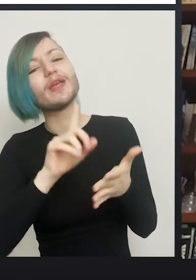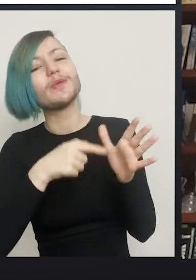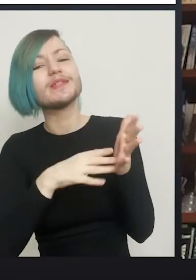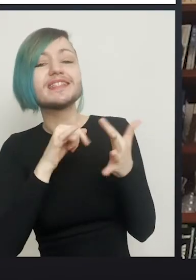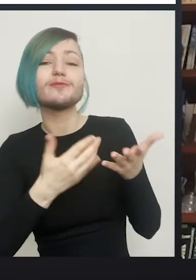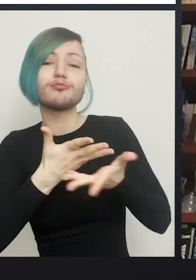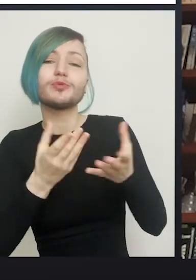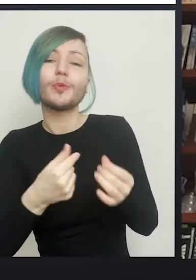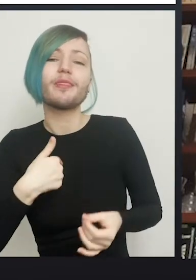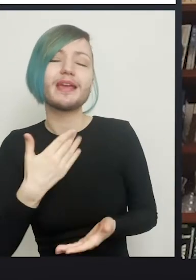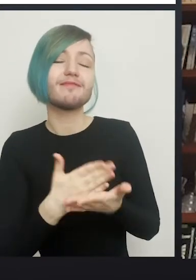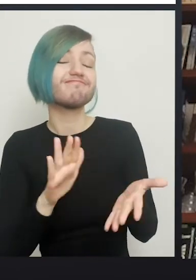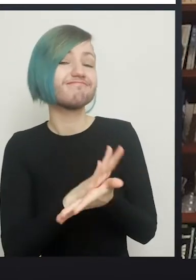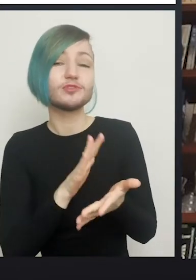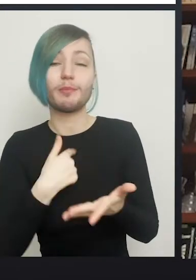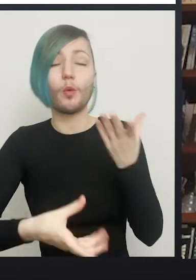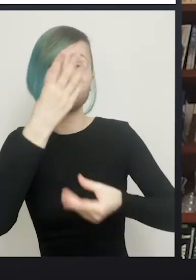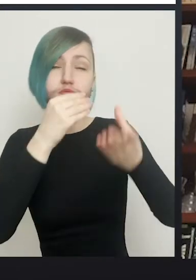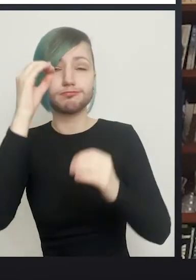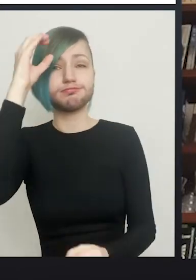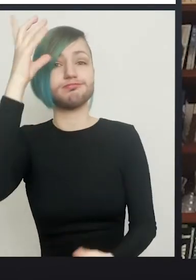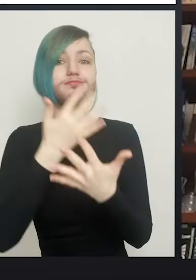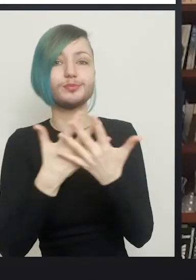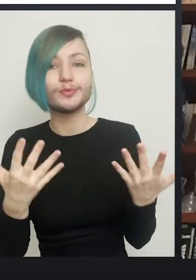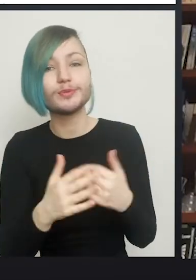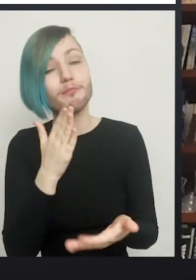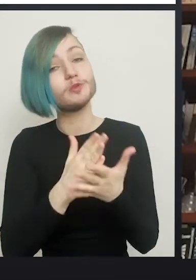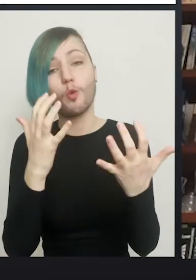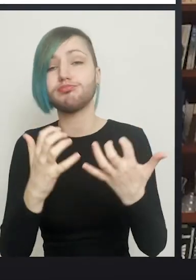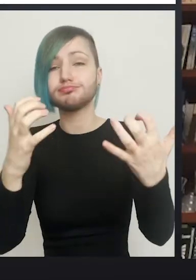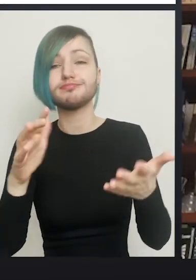I've learnt absolutely loads and I'm sure people watching it will have as well,